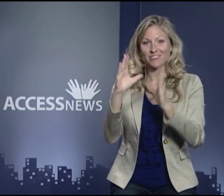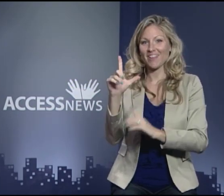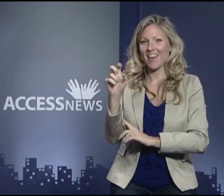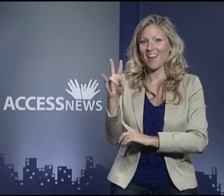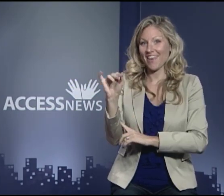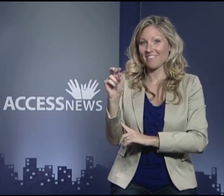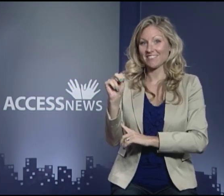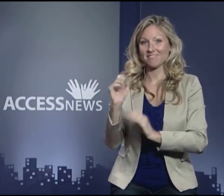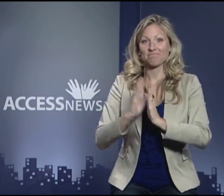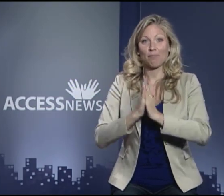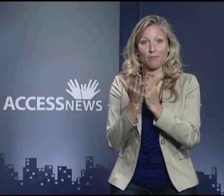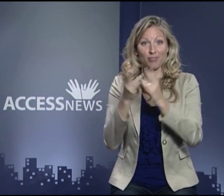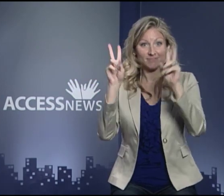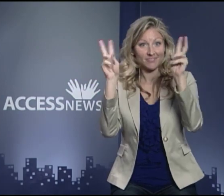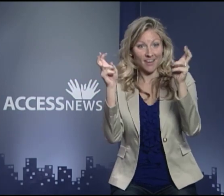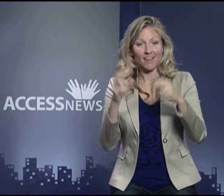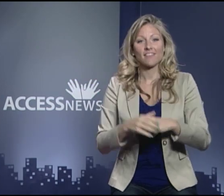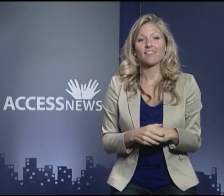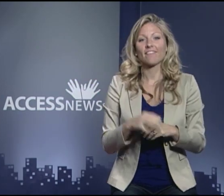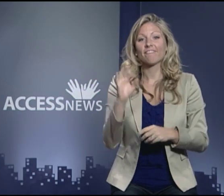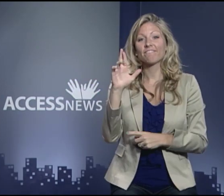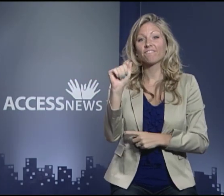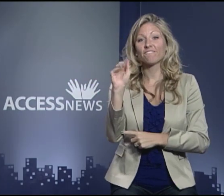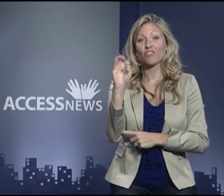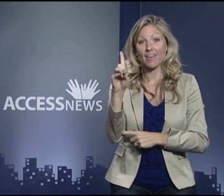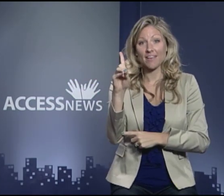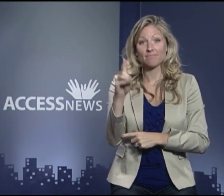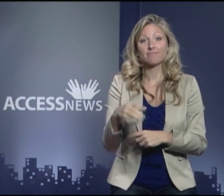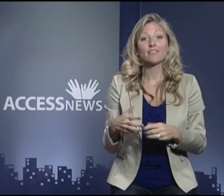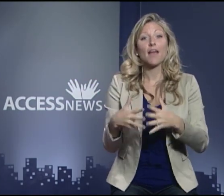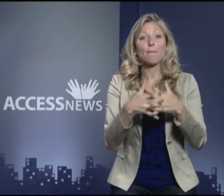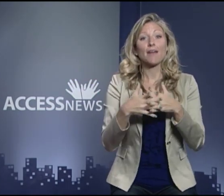whose most recent book is titled, "Framed: